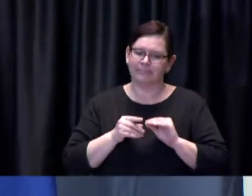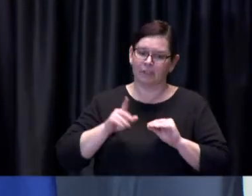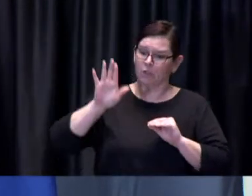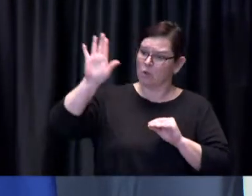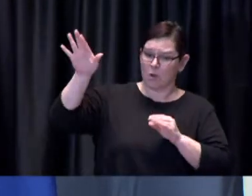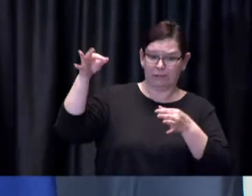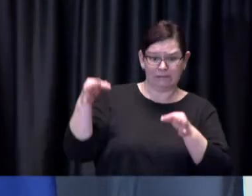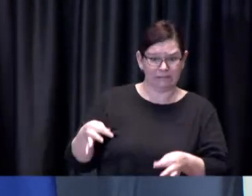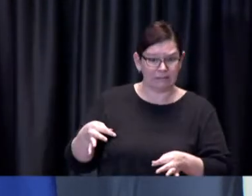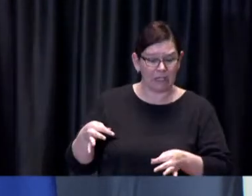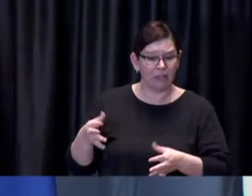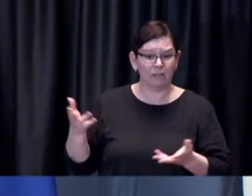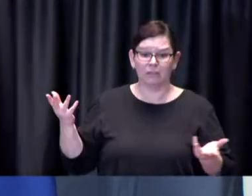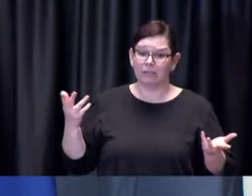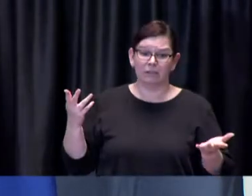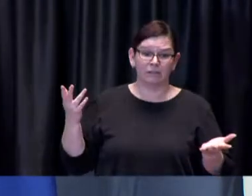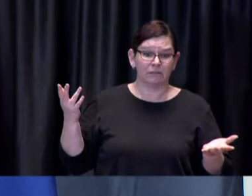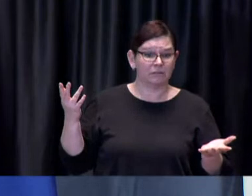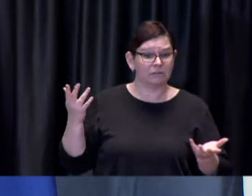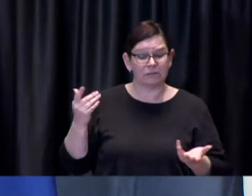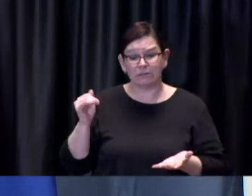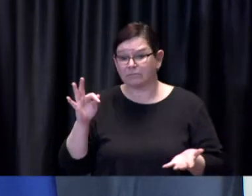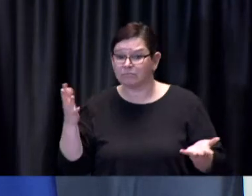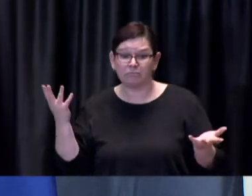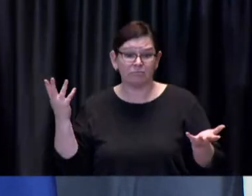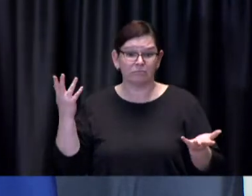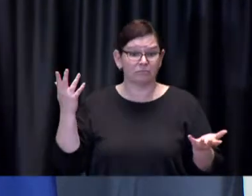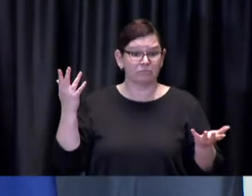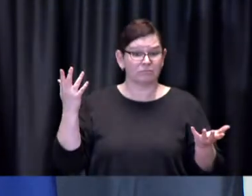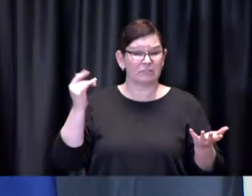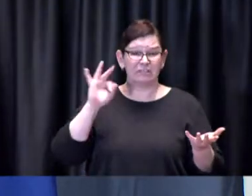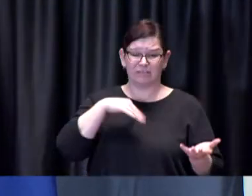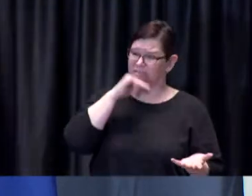that Dr. de Villa or others could consider what other legislative powers that we have